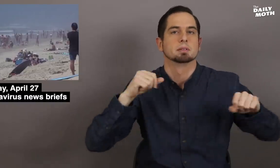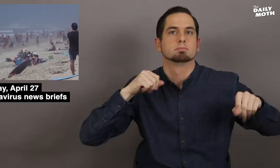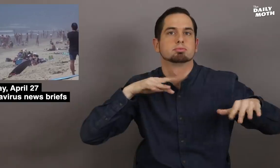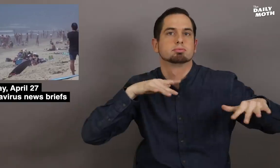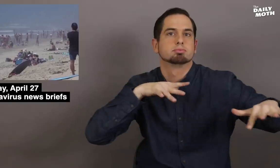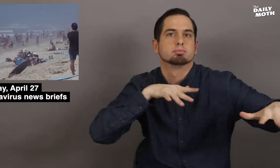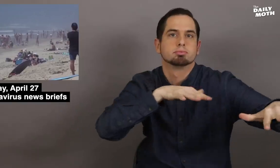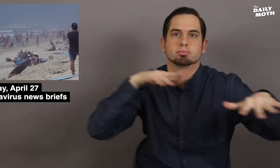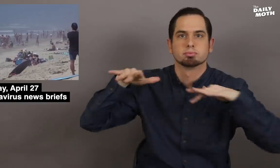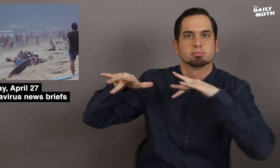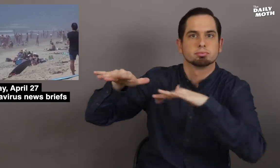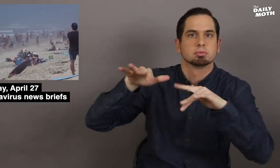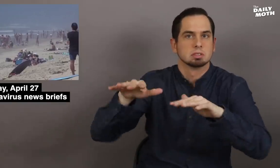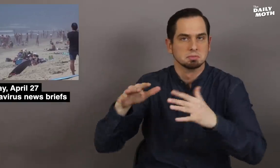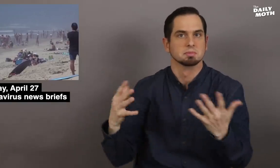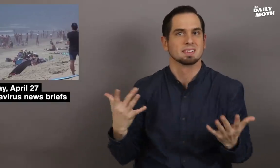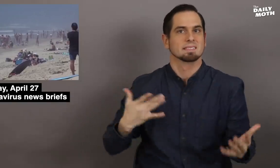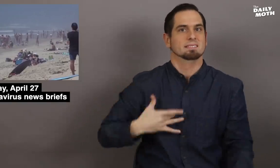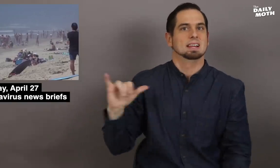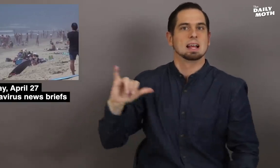fill up with people.